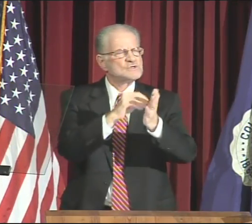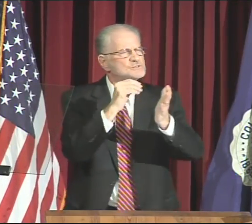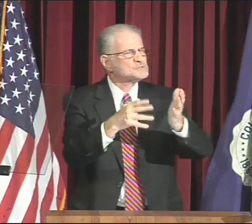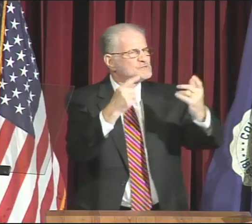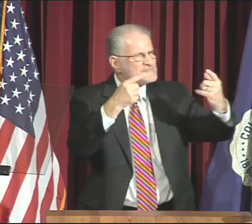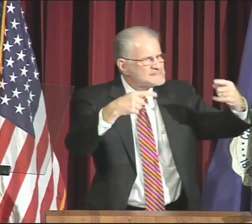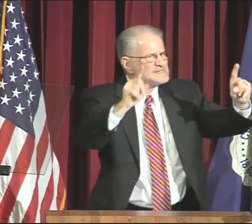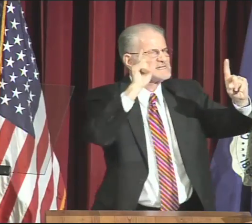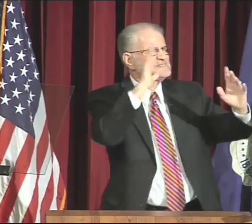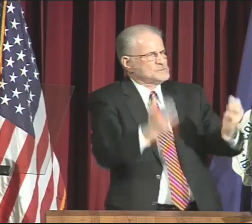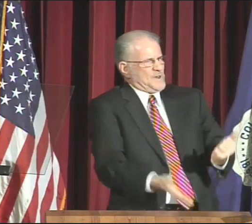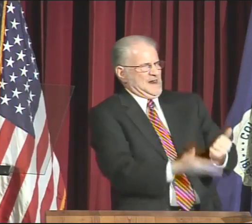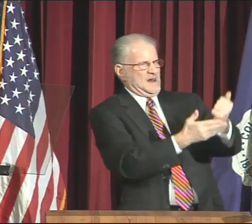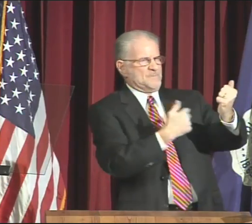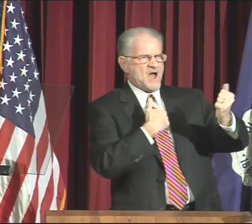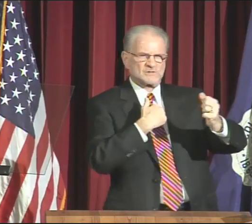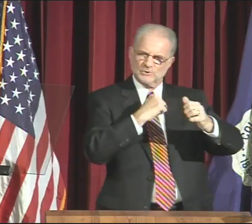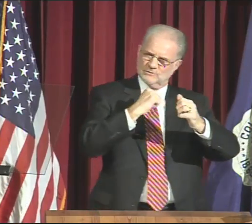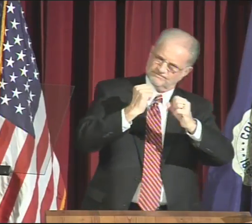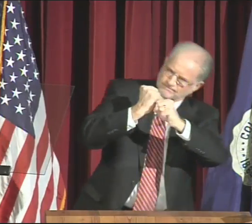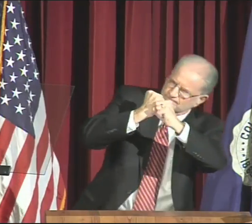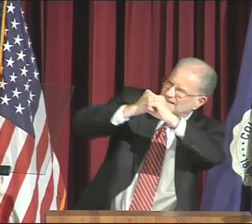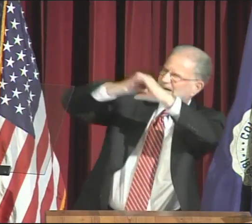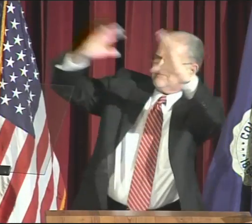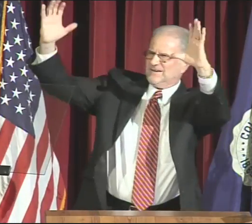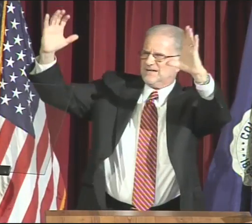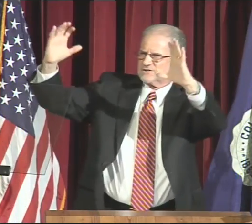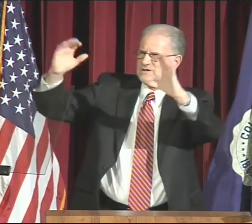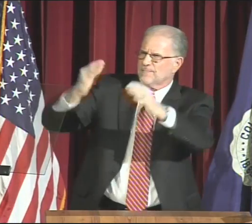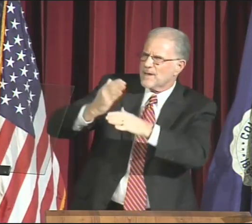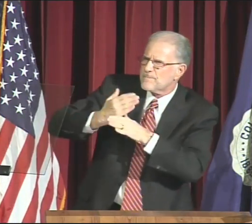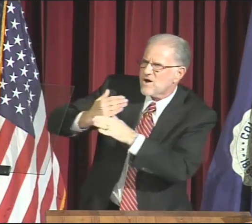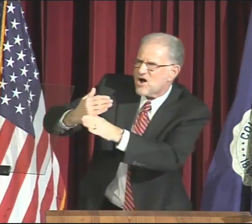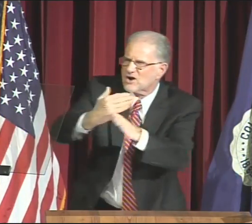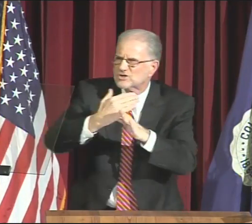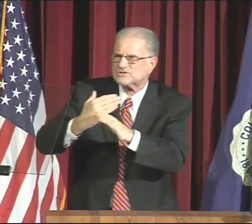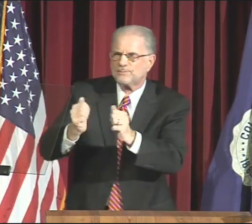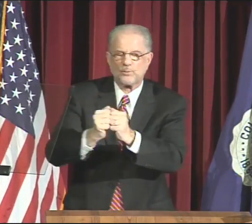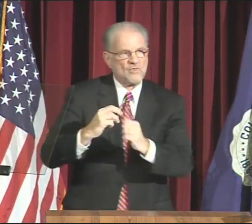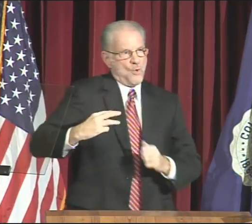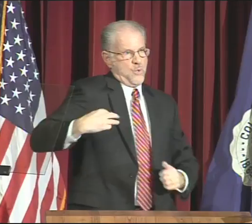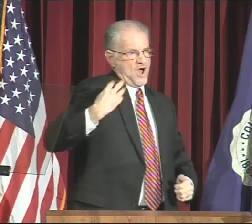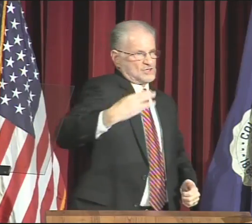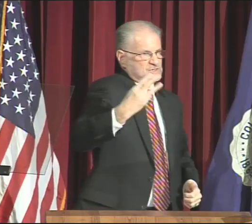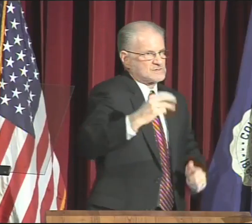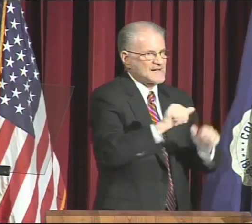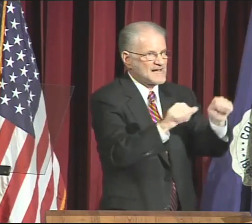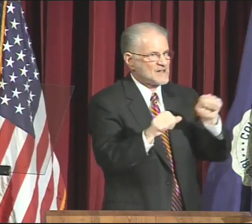Student success will help us envision partnerships